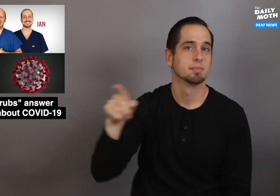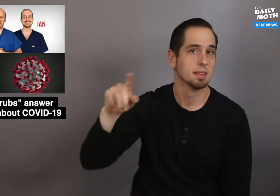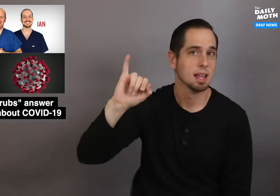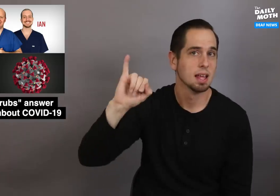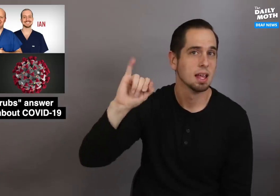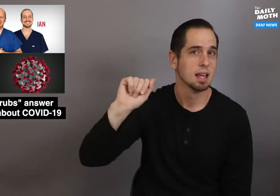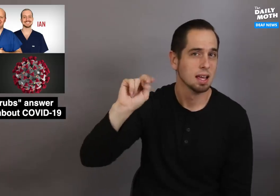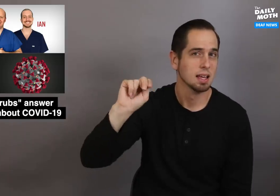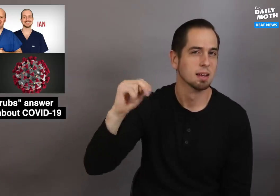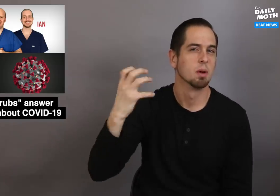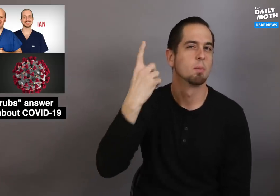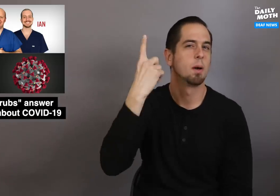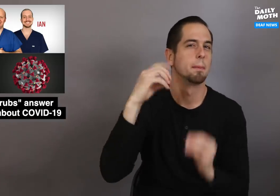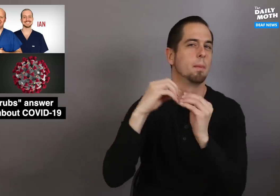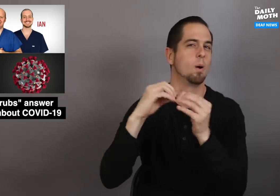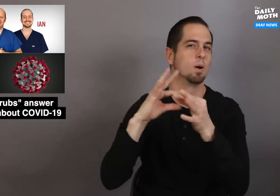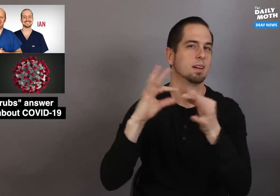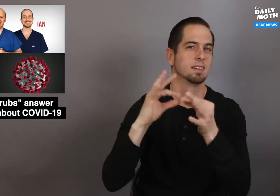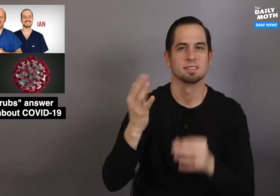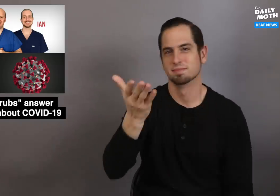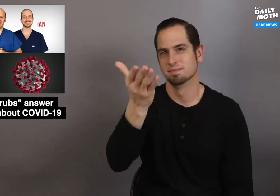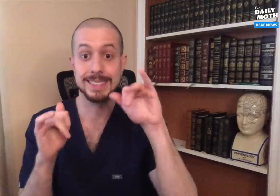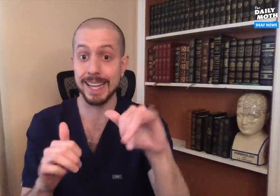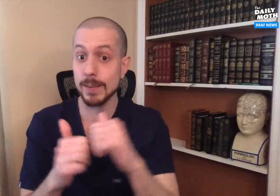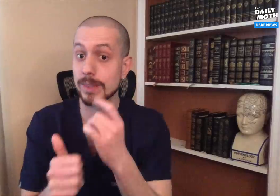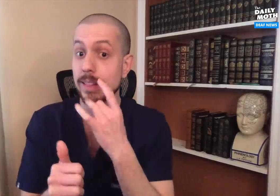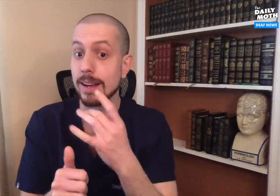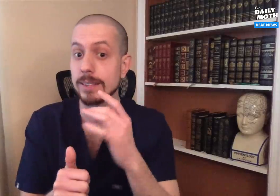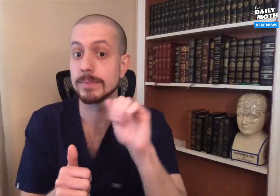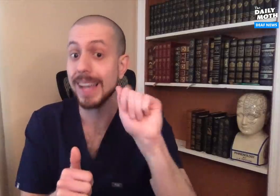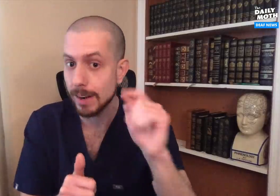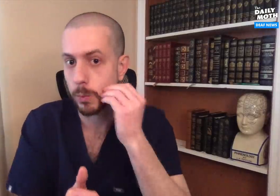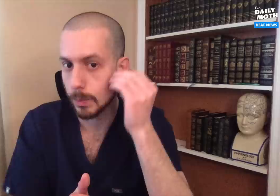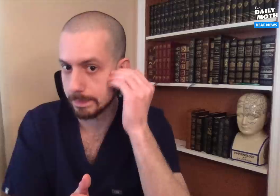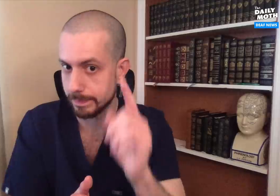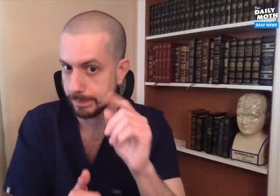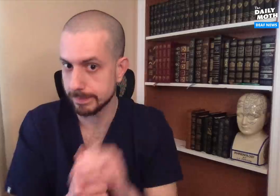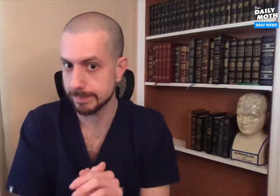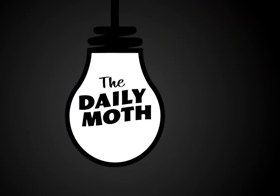Ian has one last thing he wants to share. Stay with the light, at home!